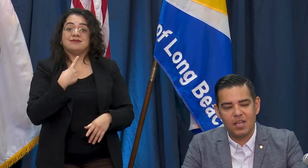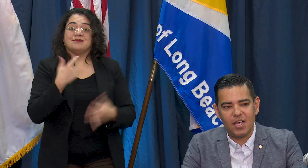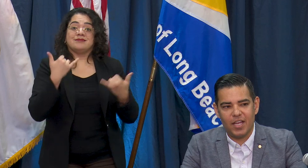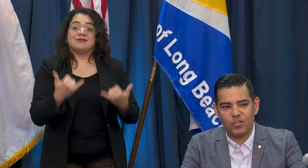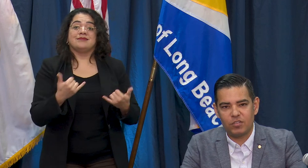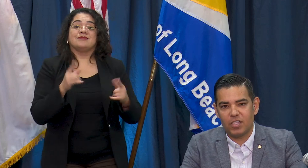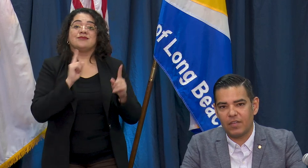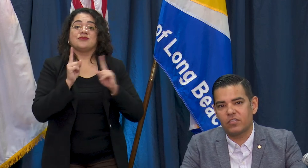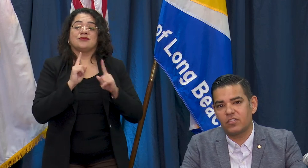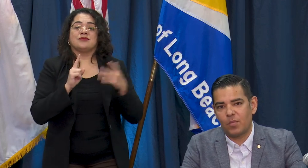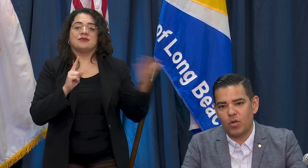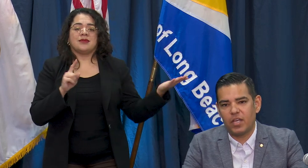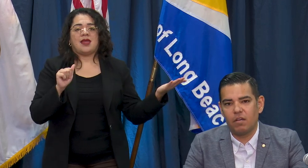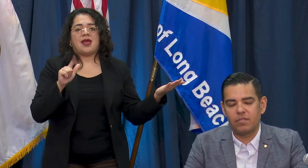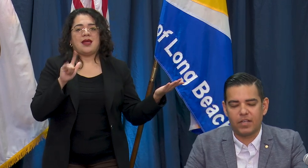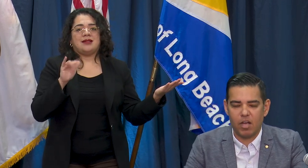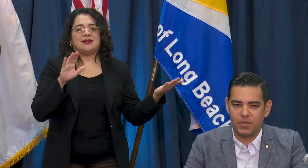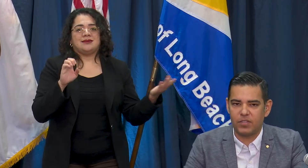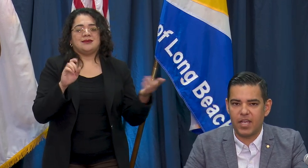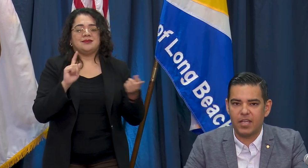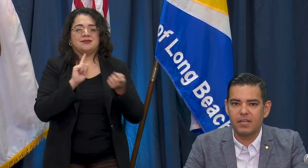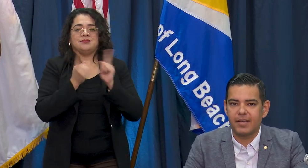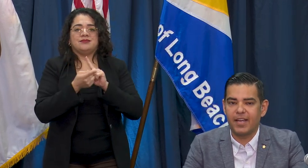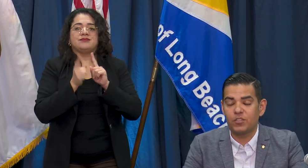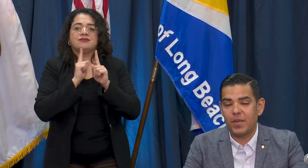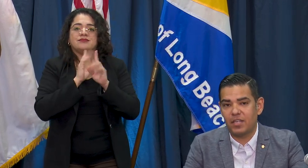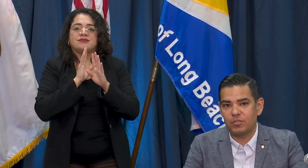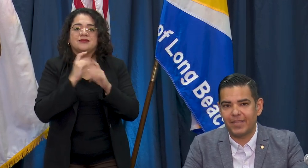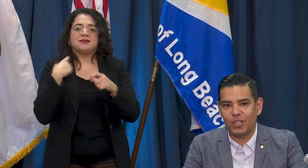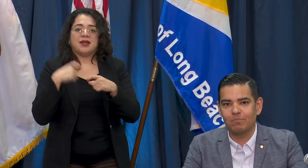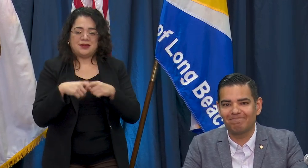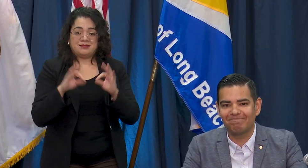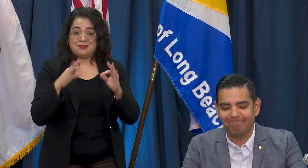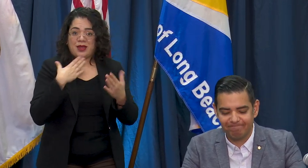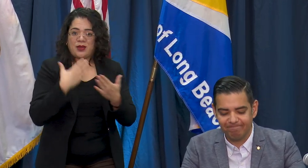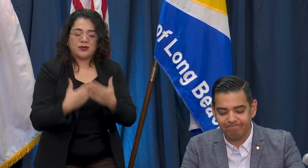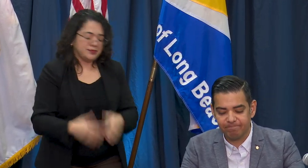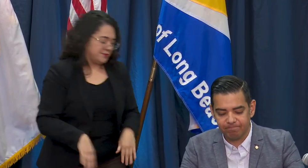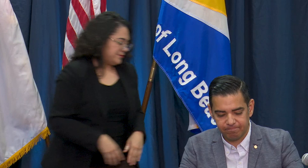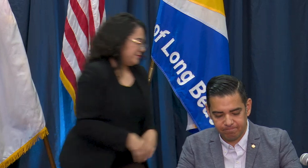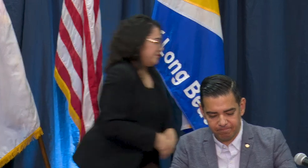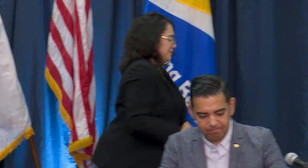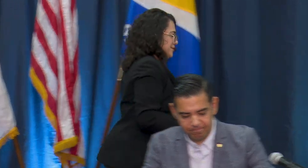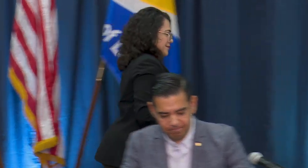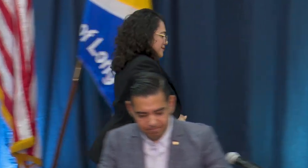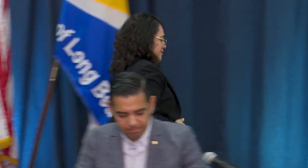she's going to give us a summary of the comments today in Spanish. Thank you. hola